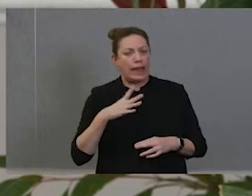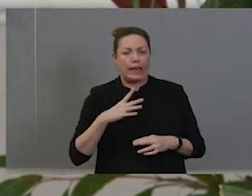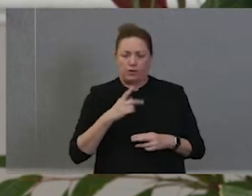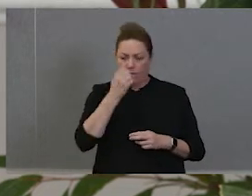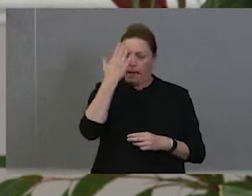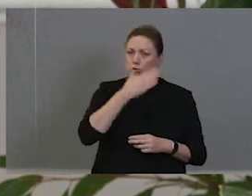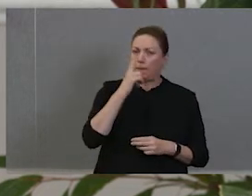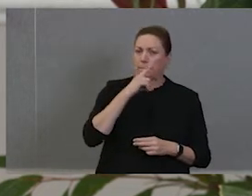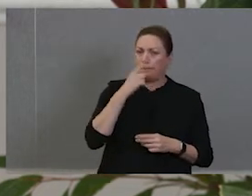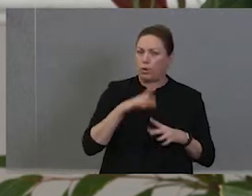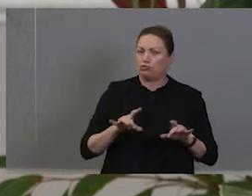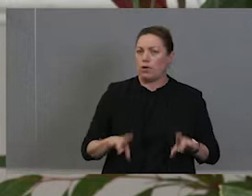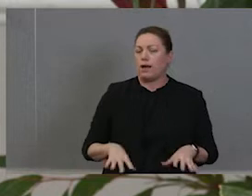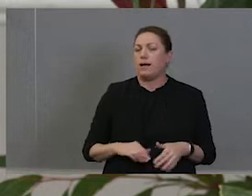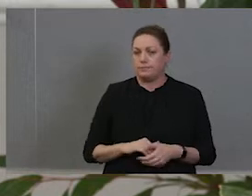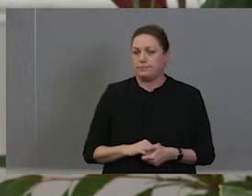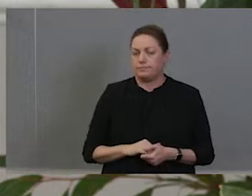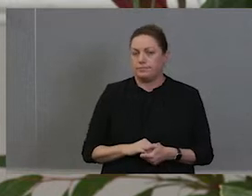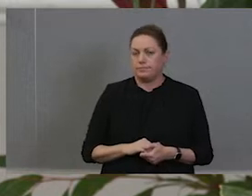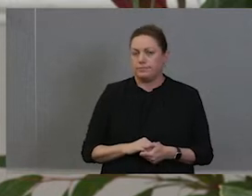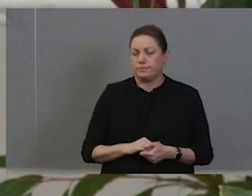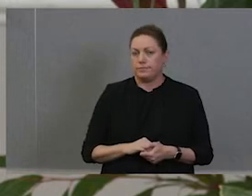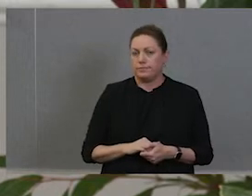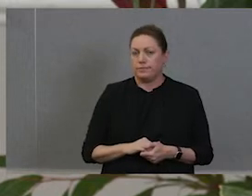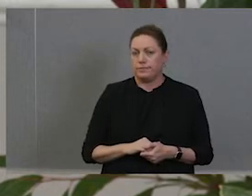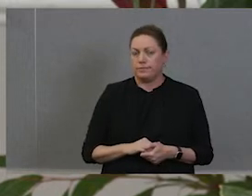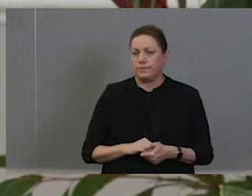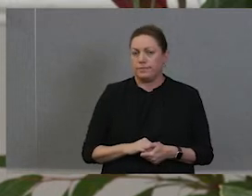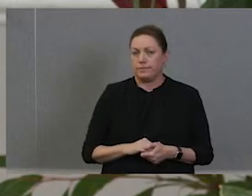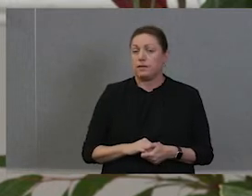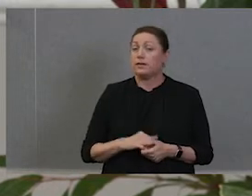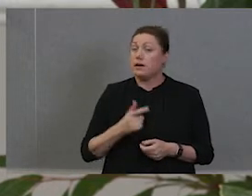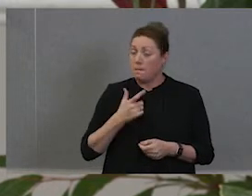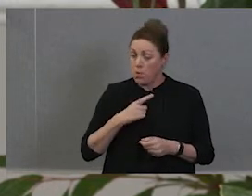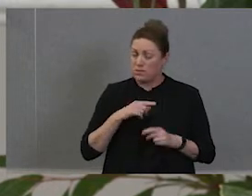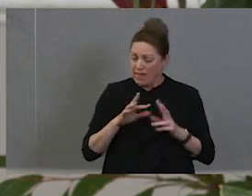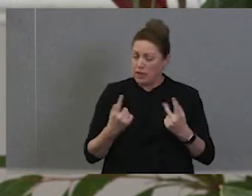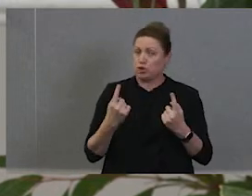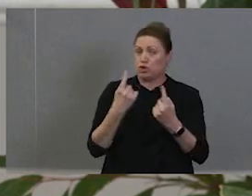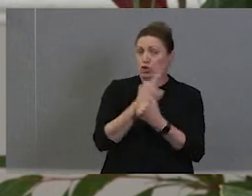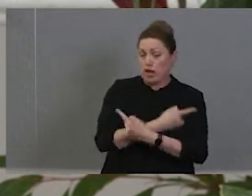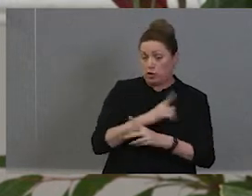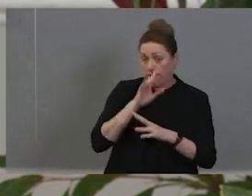in this country make that because of the change in the government now with the